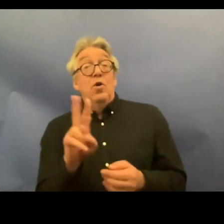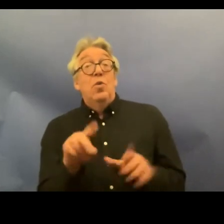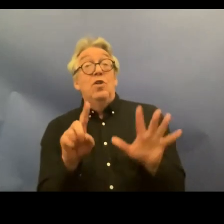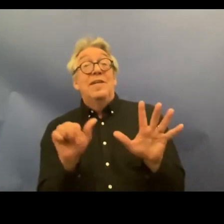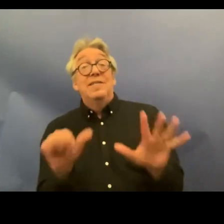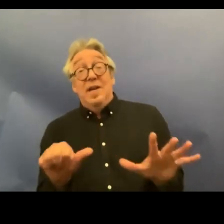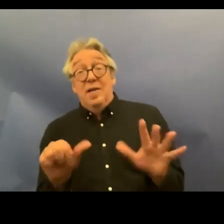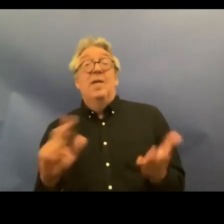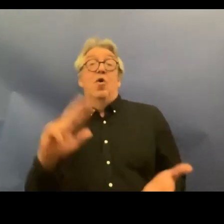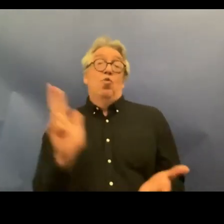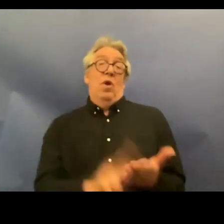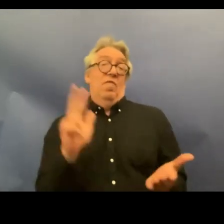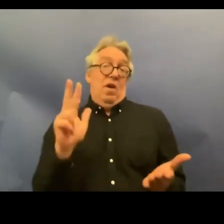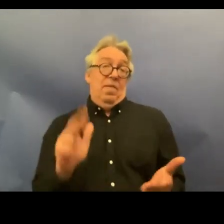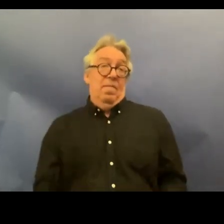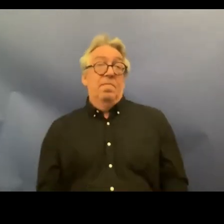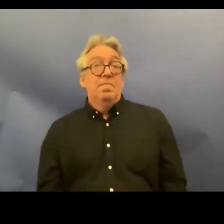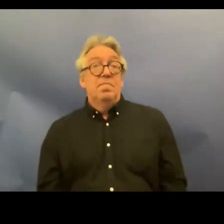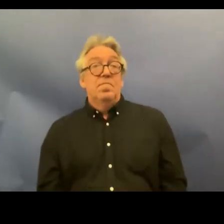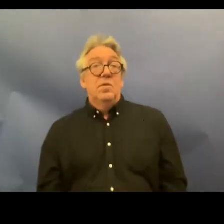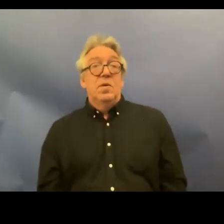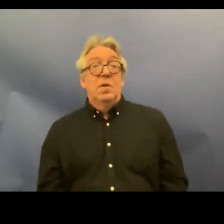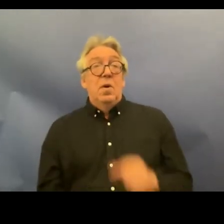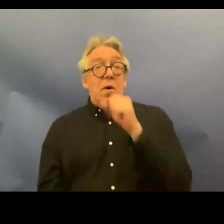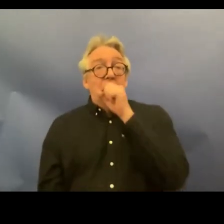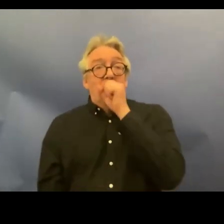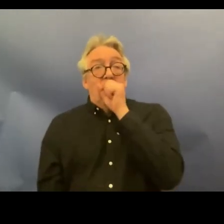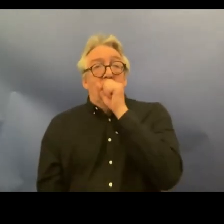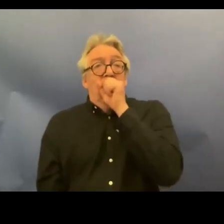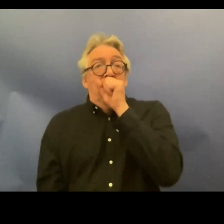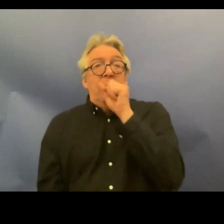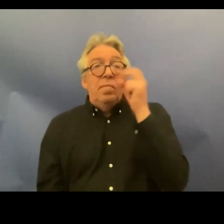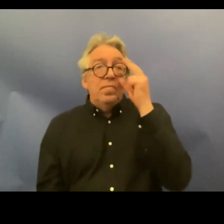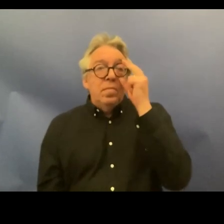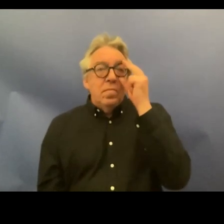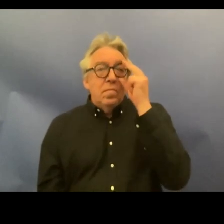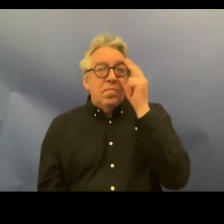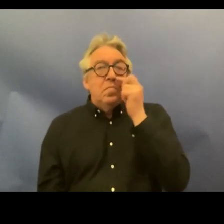2016 and I will first use the short time I have available um for the